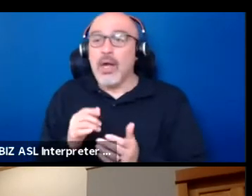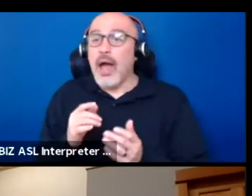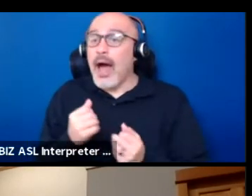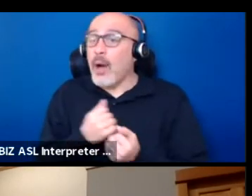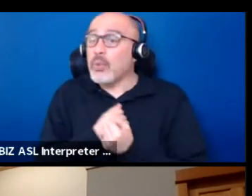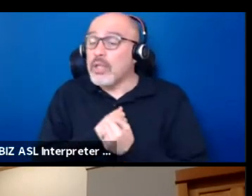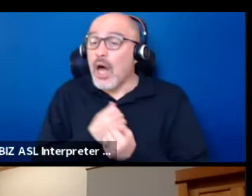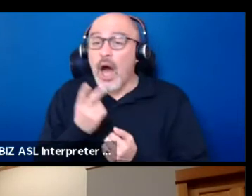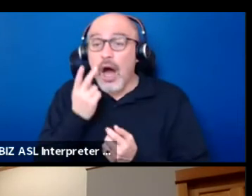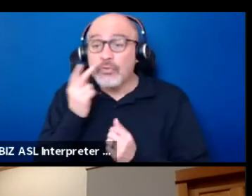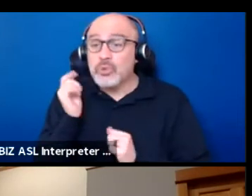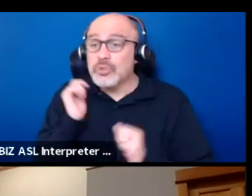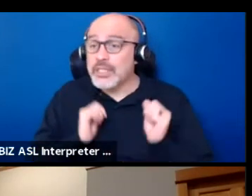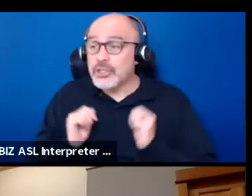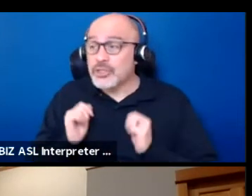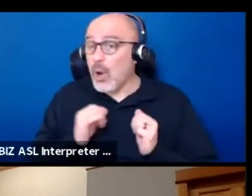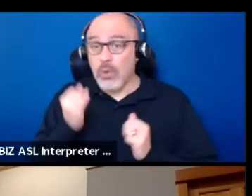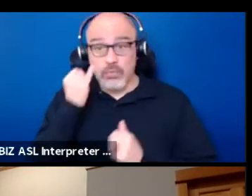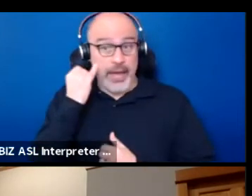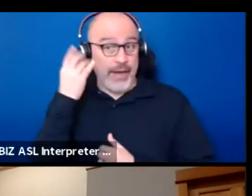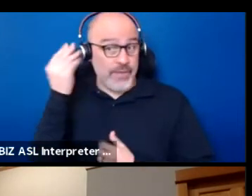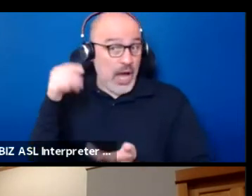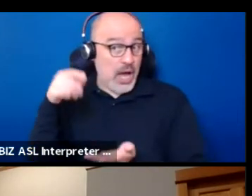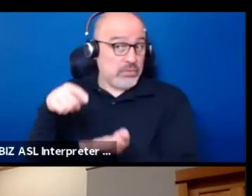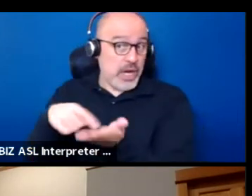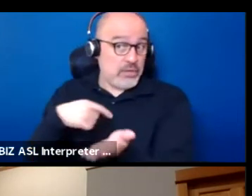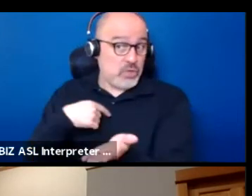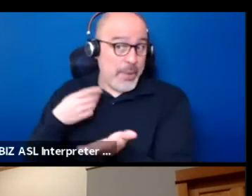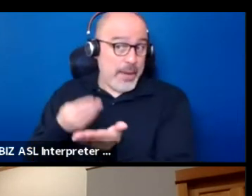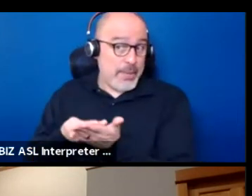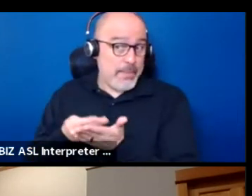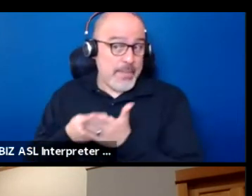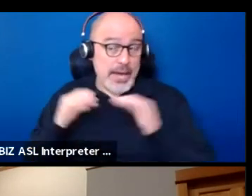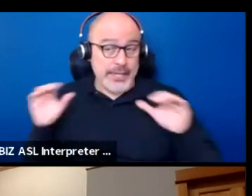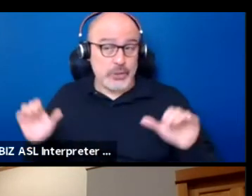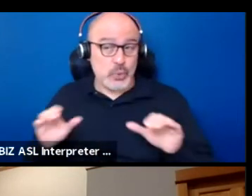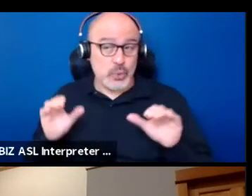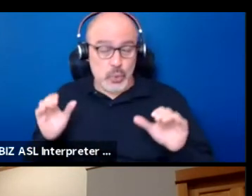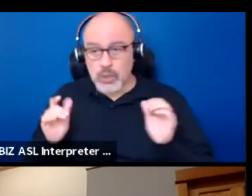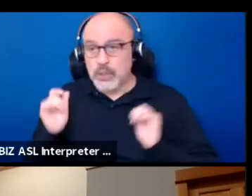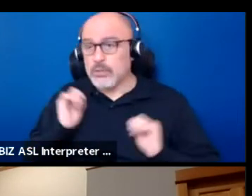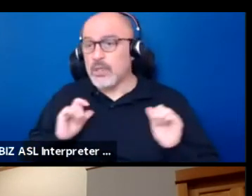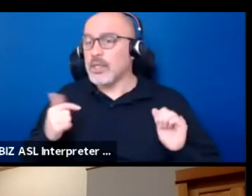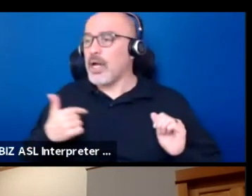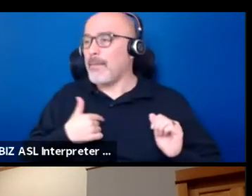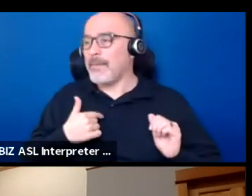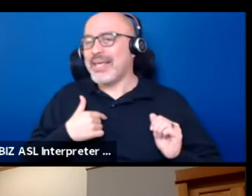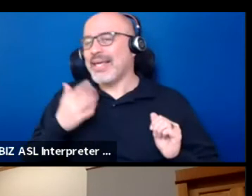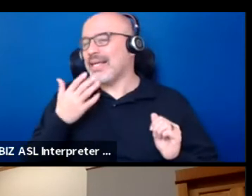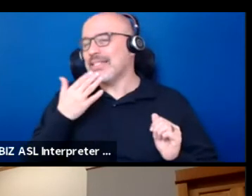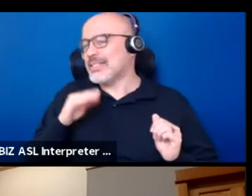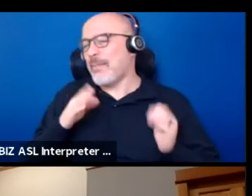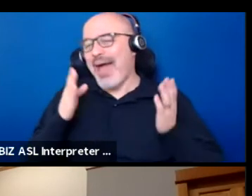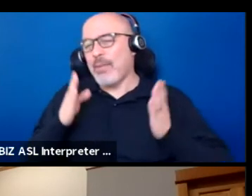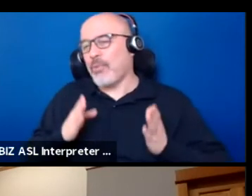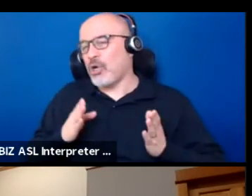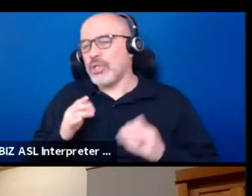if there's somebody out there that would like to pay me money to do this, I want to make a show about me just being a bad person. I would love to be at the show